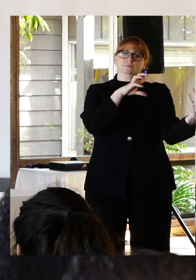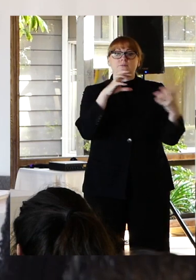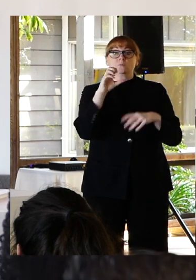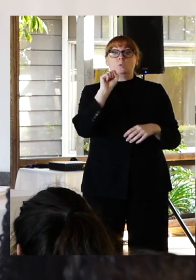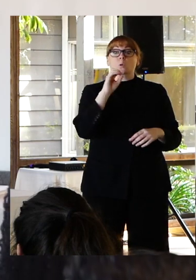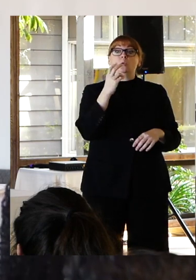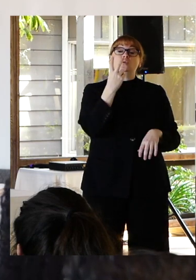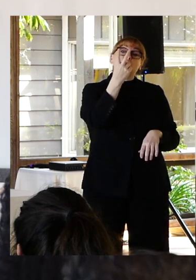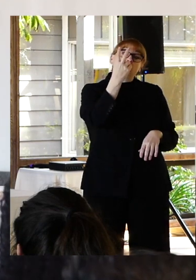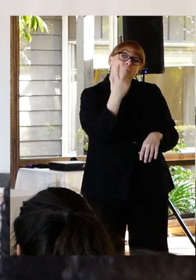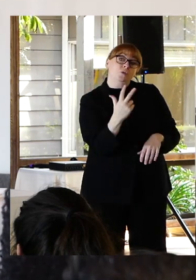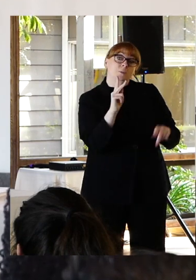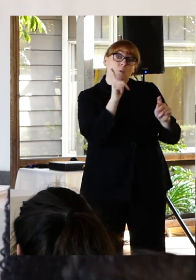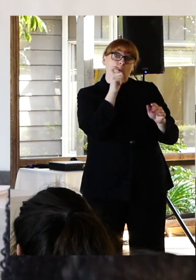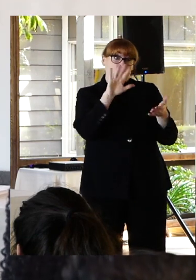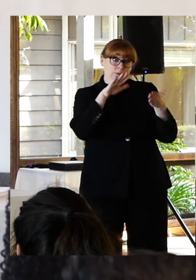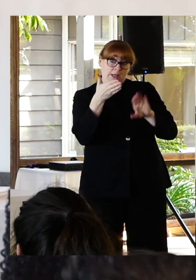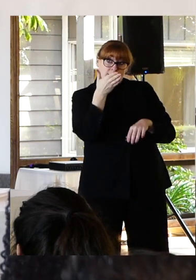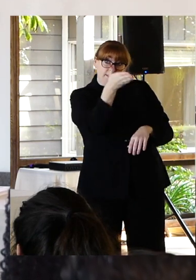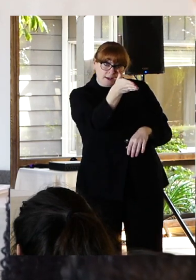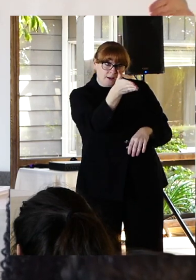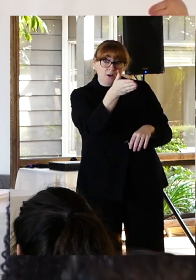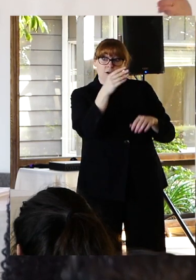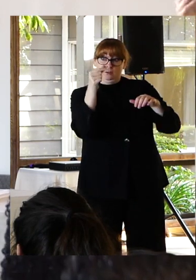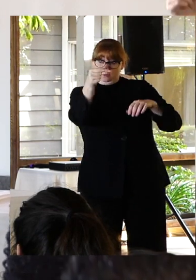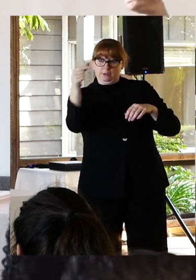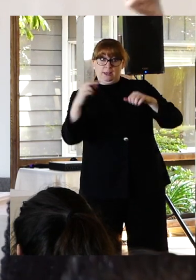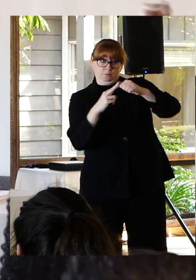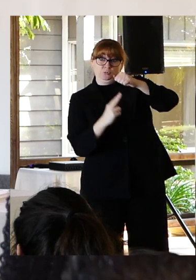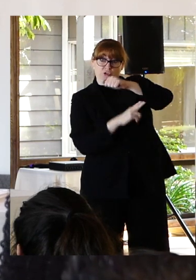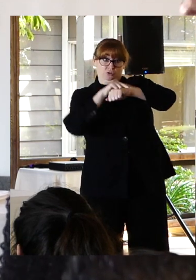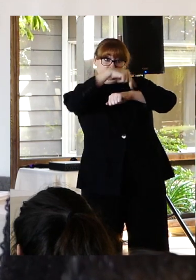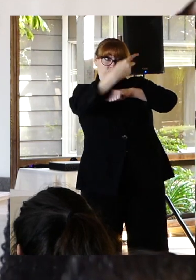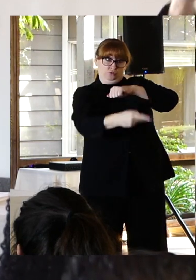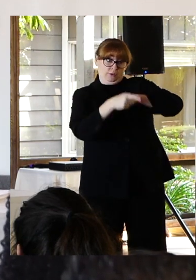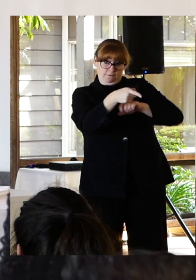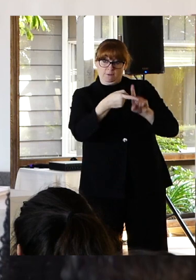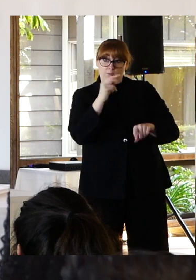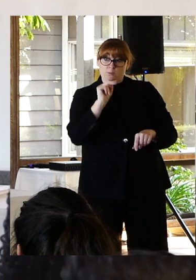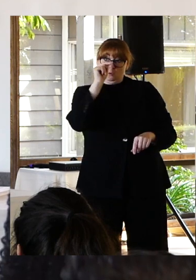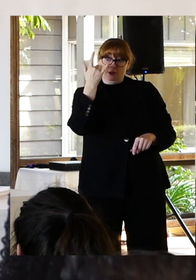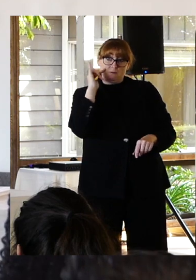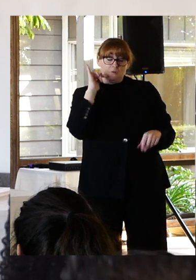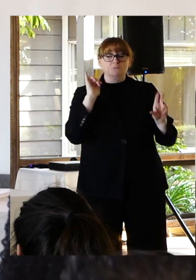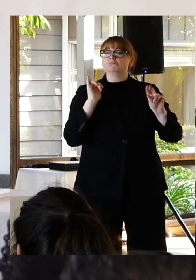Golden Gate Bridge are not from Northern California. It is an international